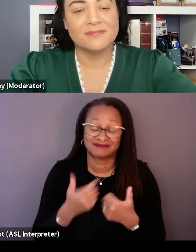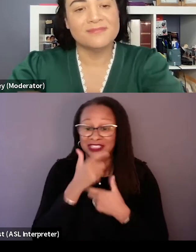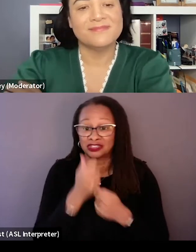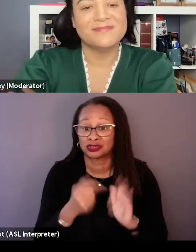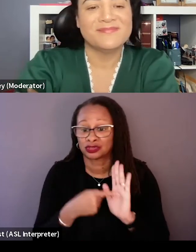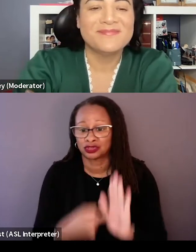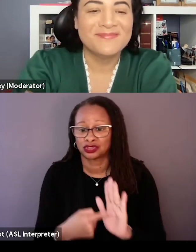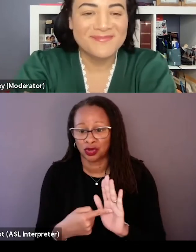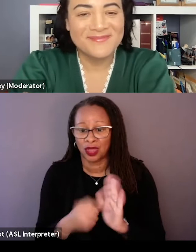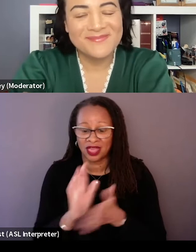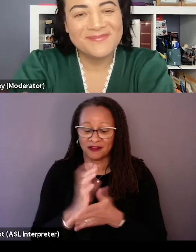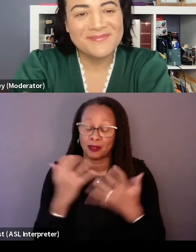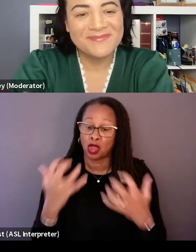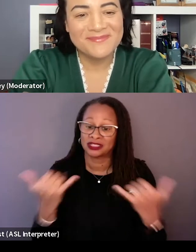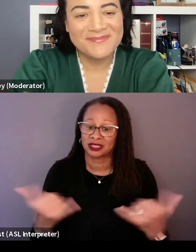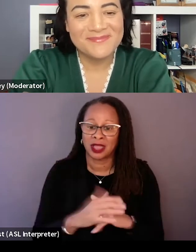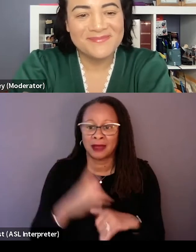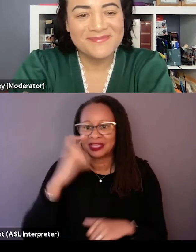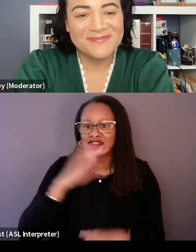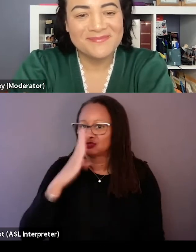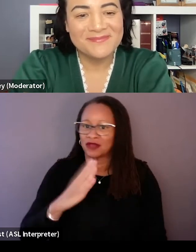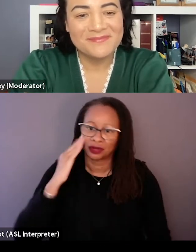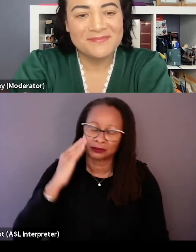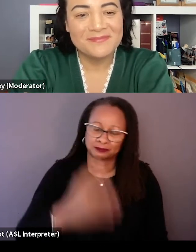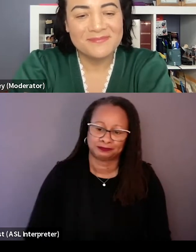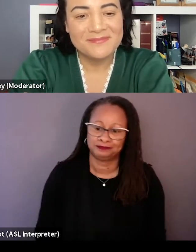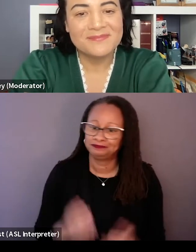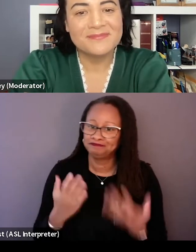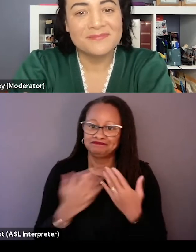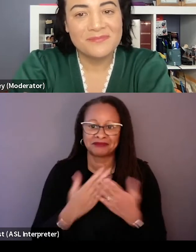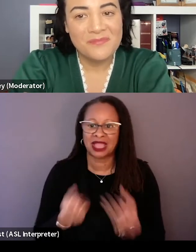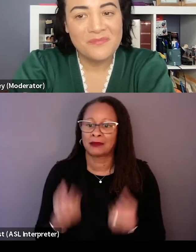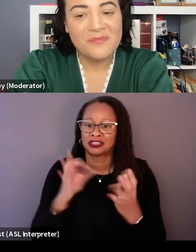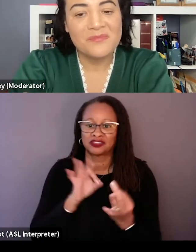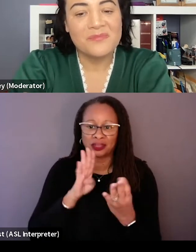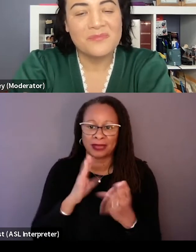to audiences now because you never know, like no matter how much feedback you get from your internal team,